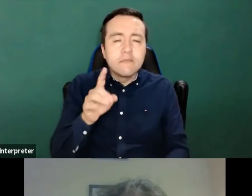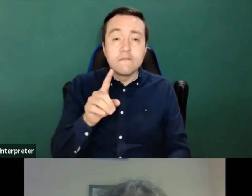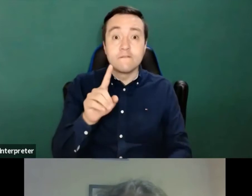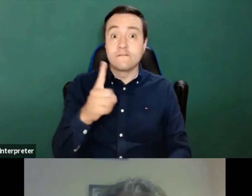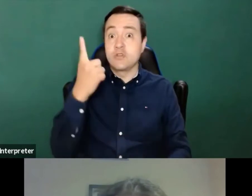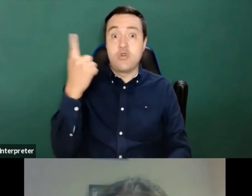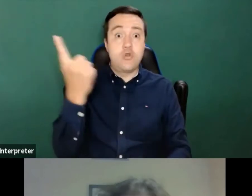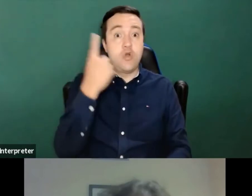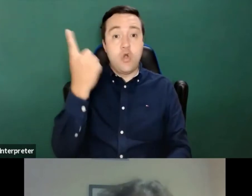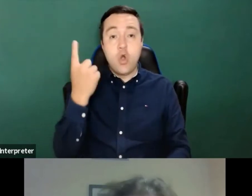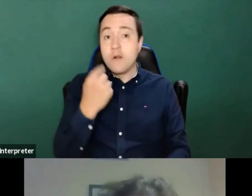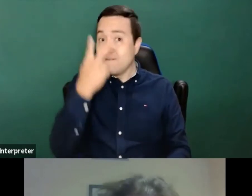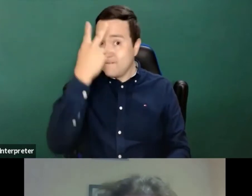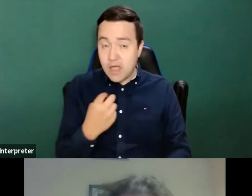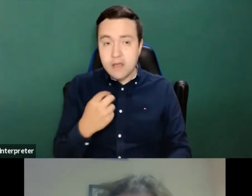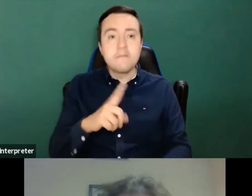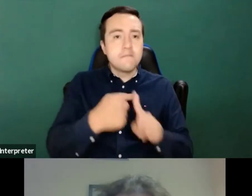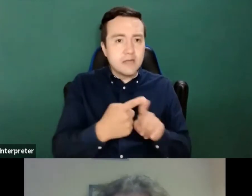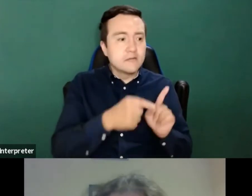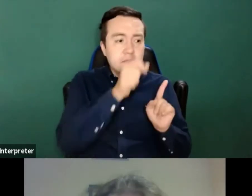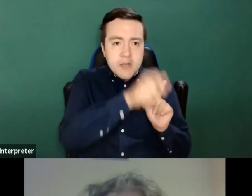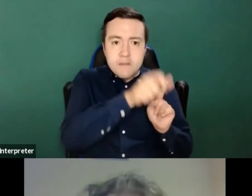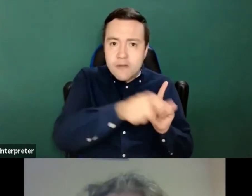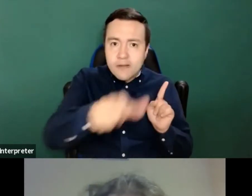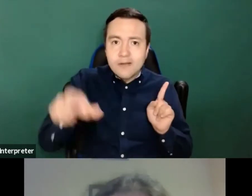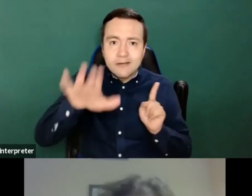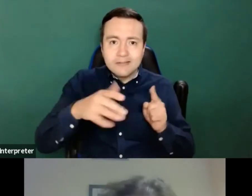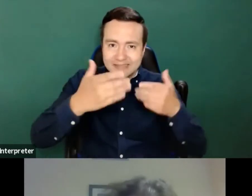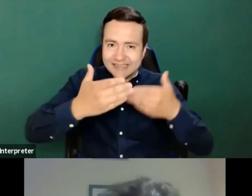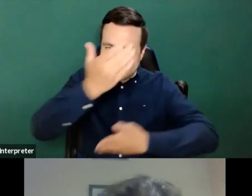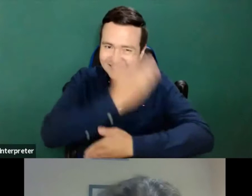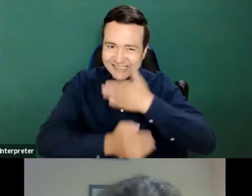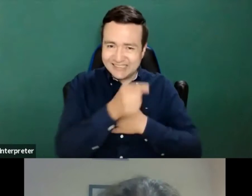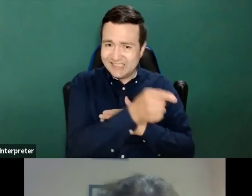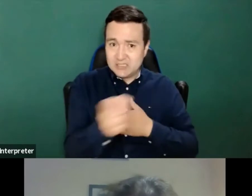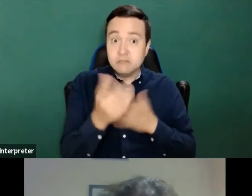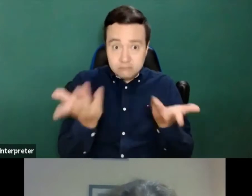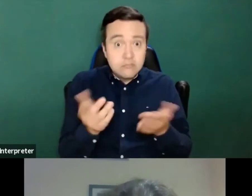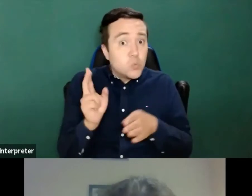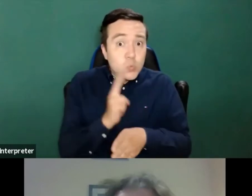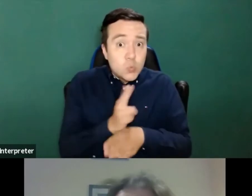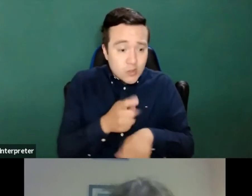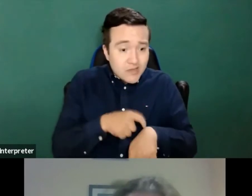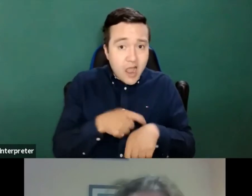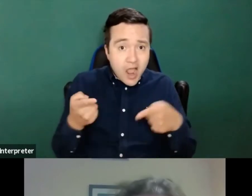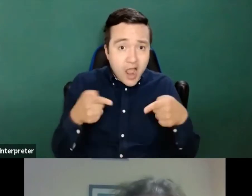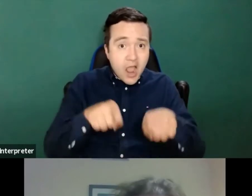partially sighted, but also the rest of people with disabilities could have been using it at the same time on their own as the rest of citizens.